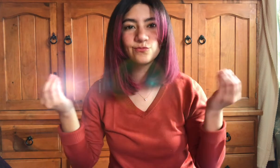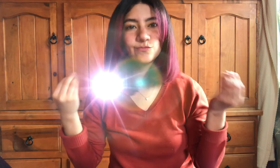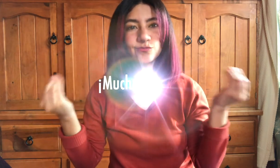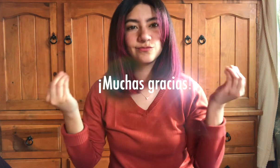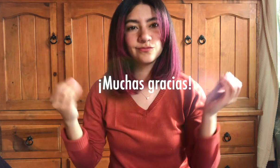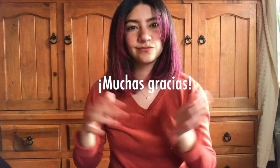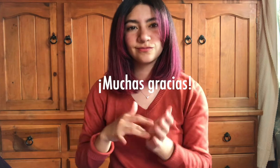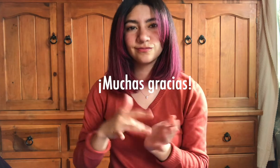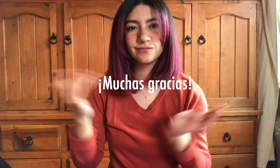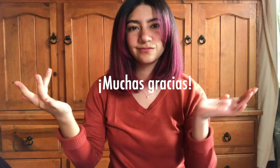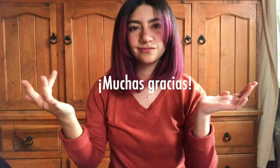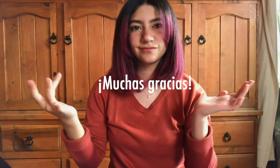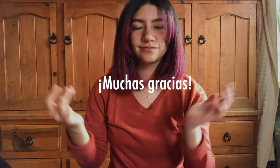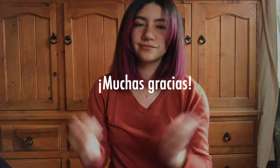Thank you!